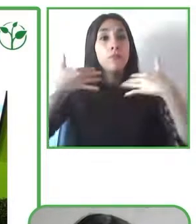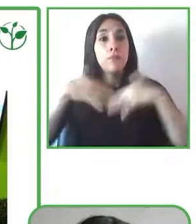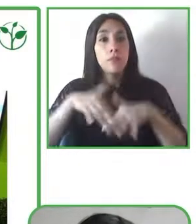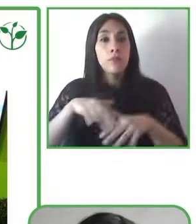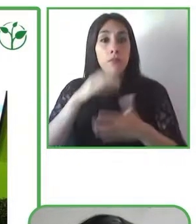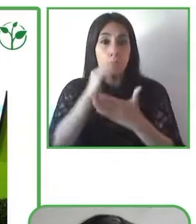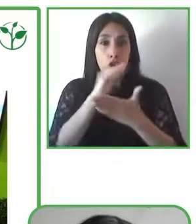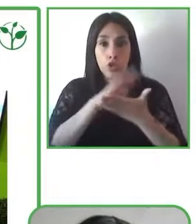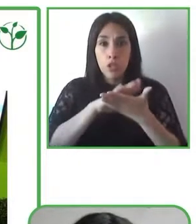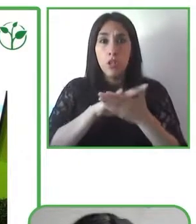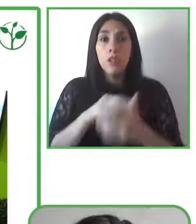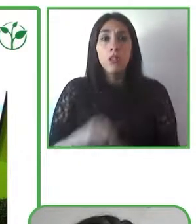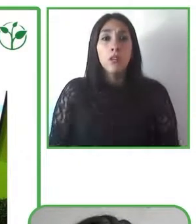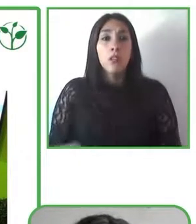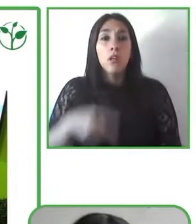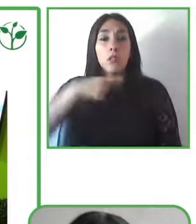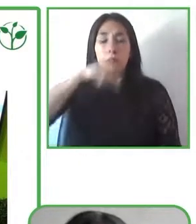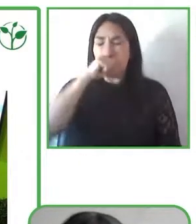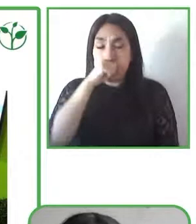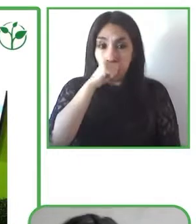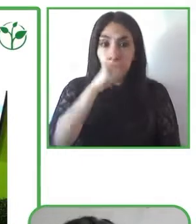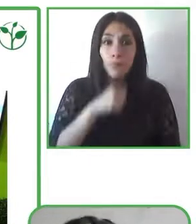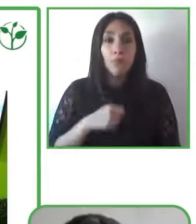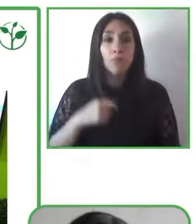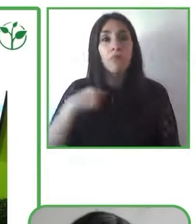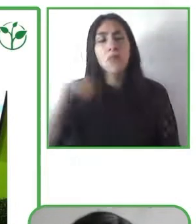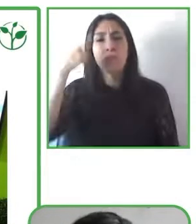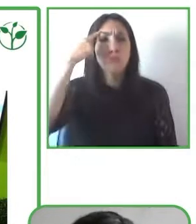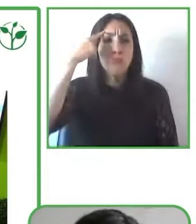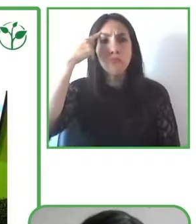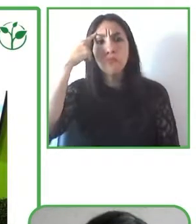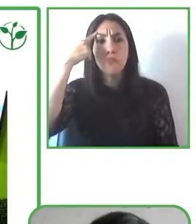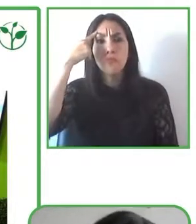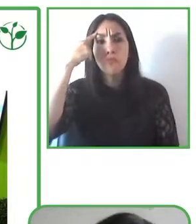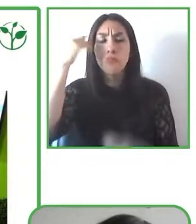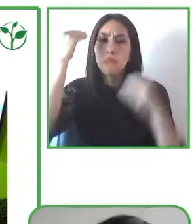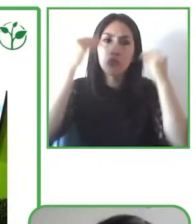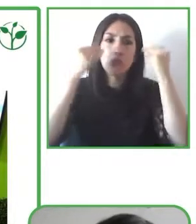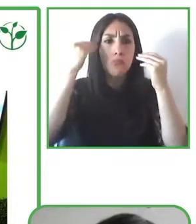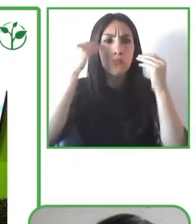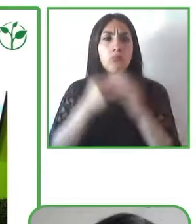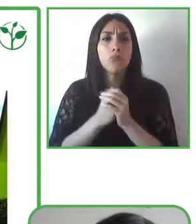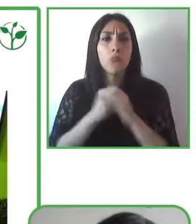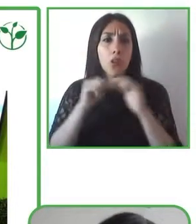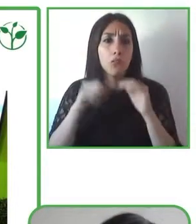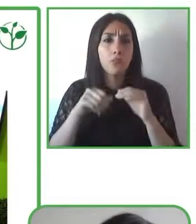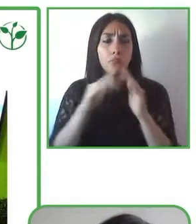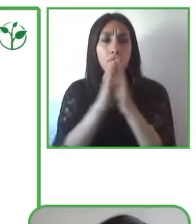so, we wanted to create books that are for all students those with and without disabilities